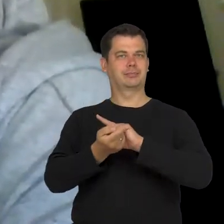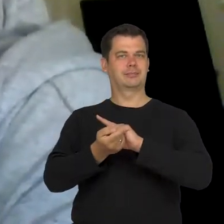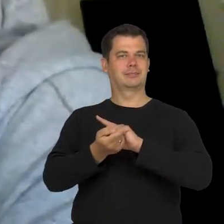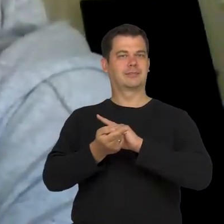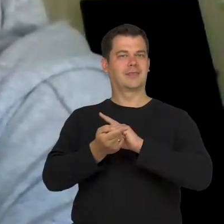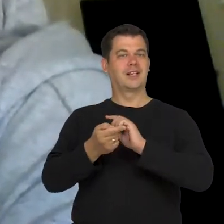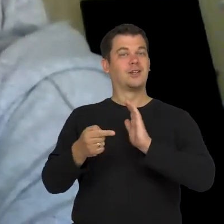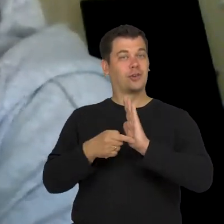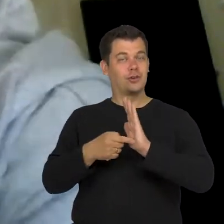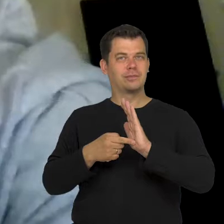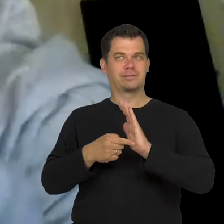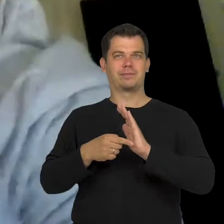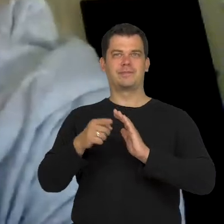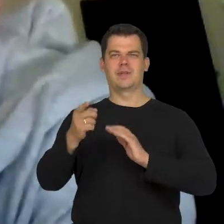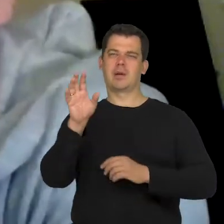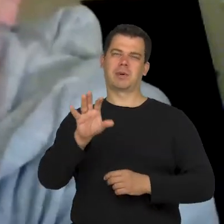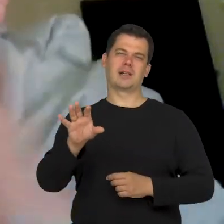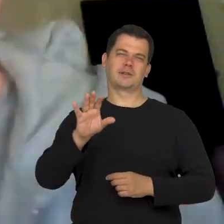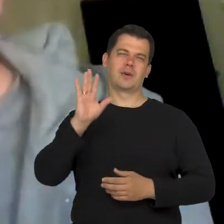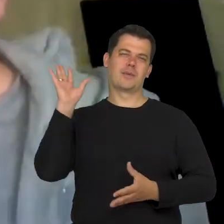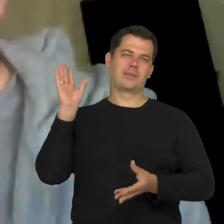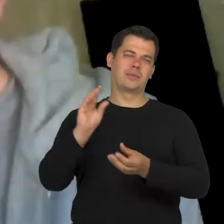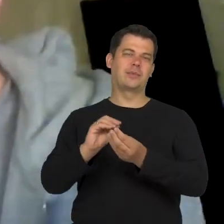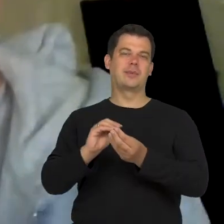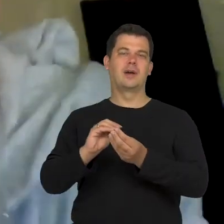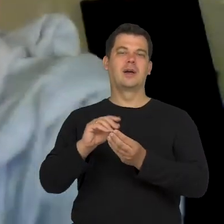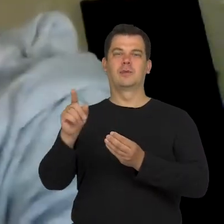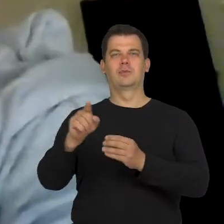And this, as I have been observing everything for all that time,